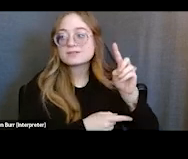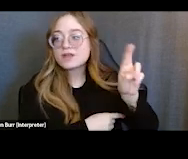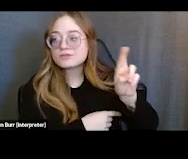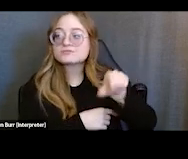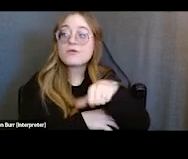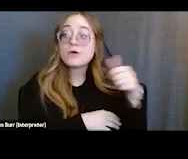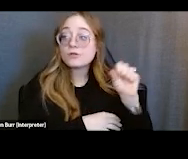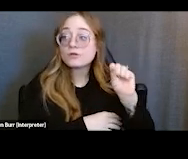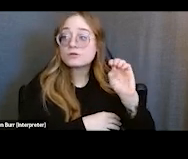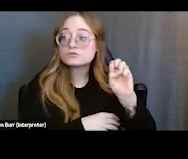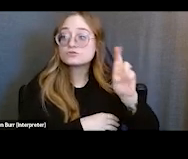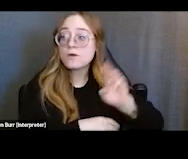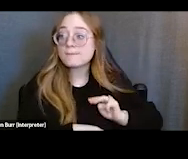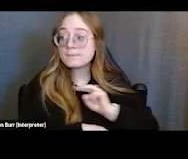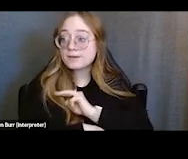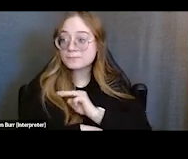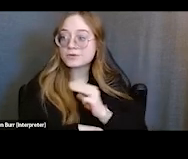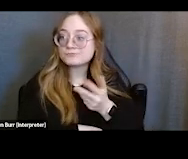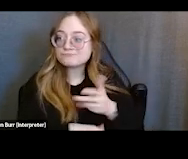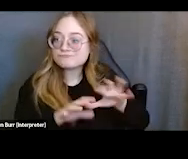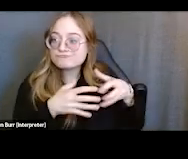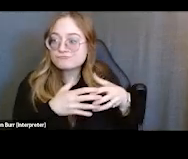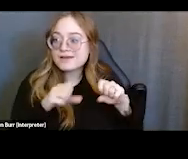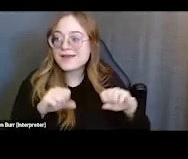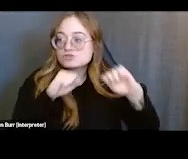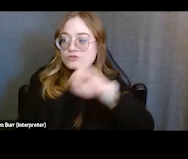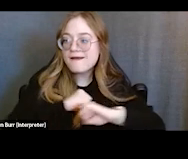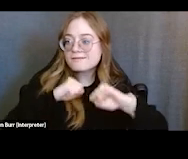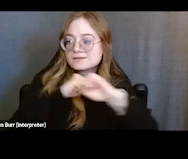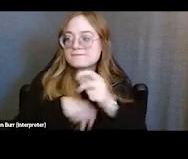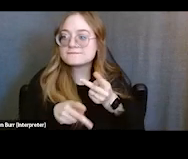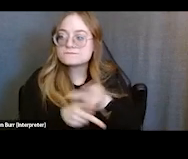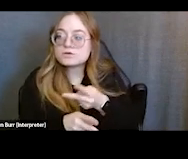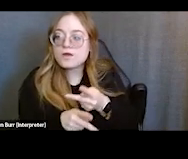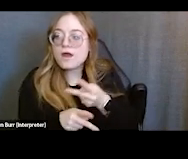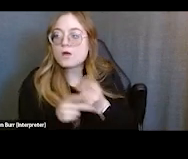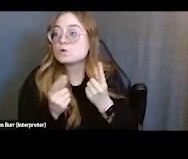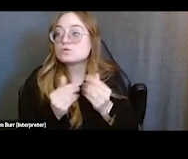that you can strategize and kind of figure out where you want to go with a difficult case.